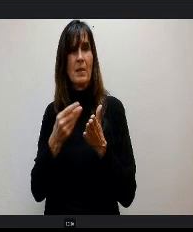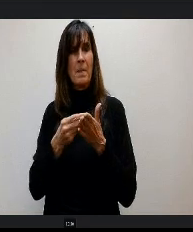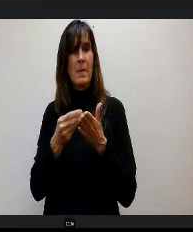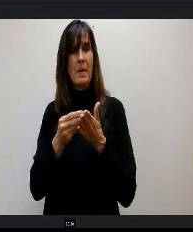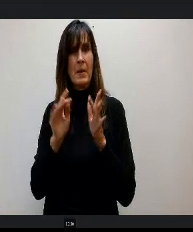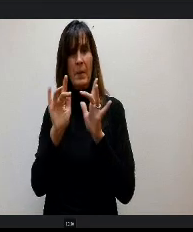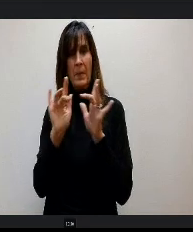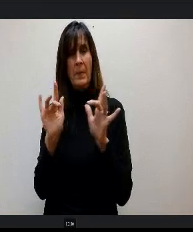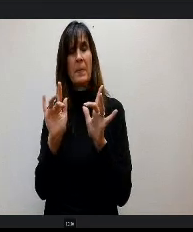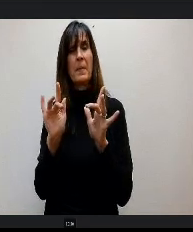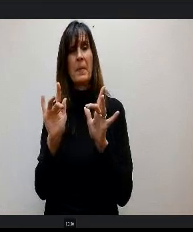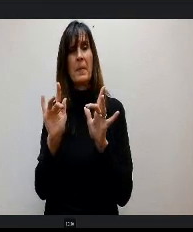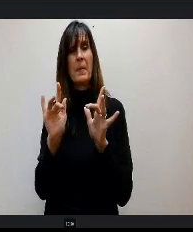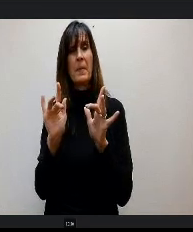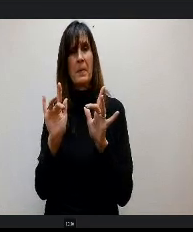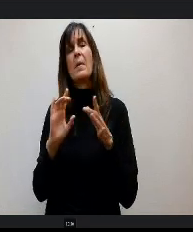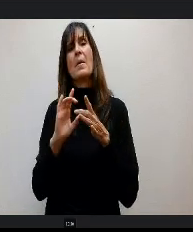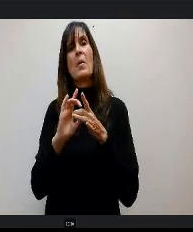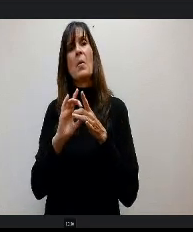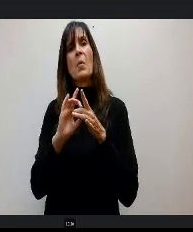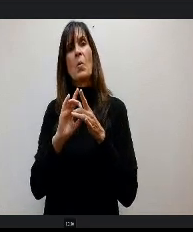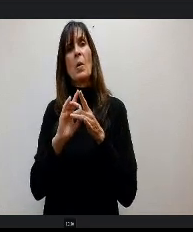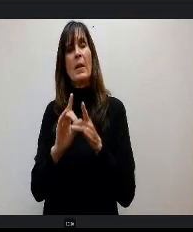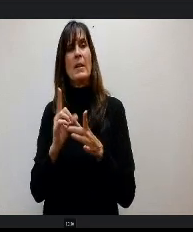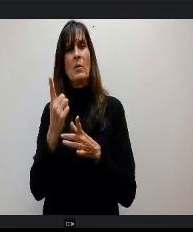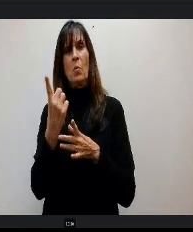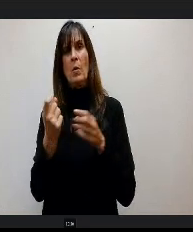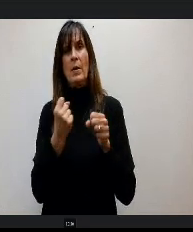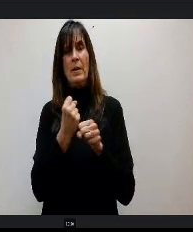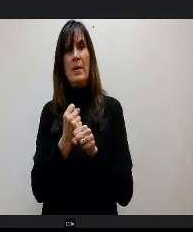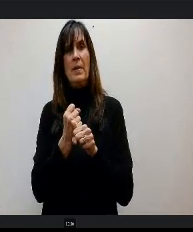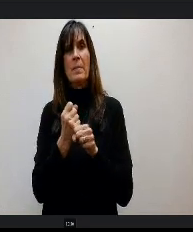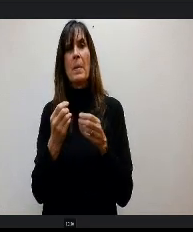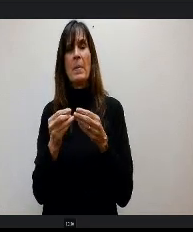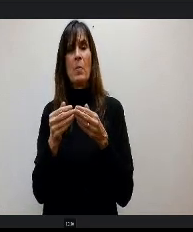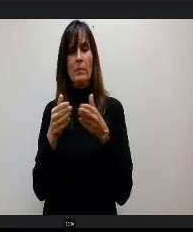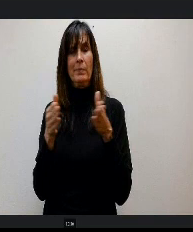according to this single run of one year would widen between. District 20 and other districts.